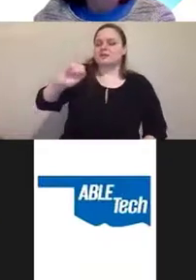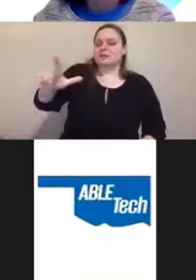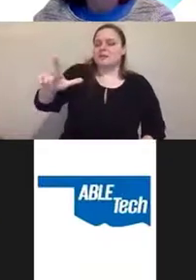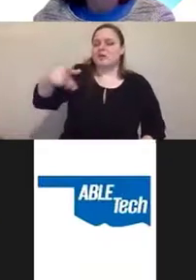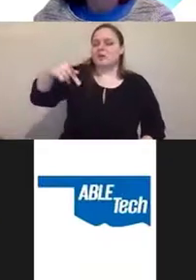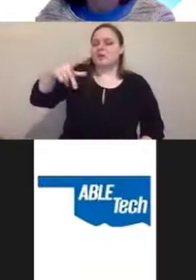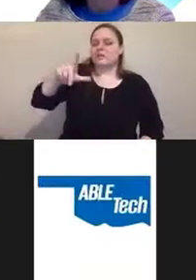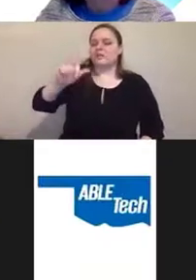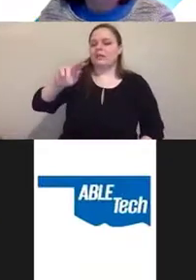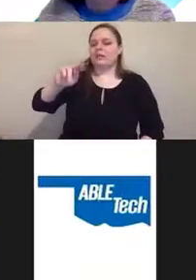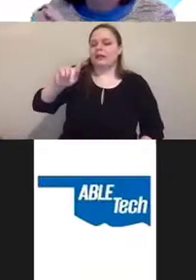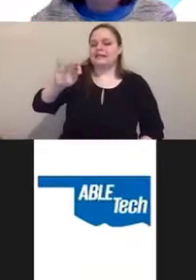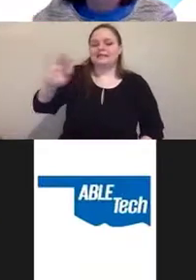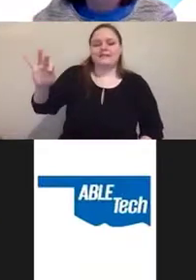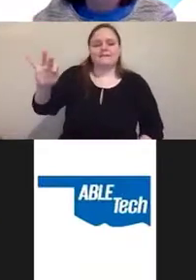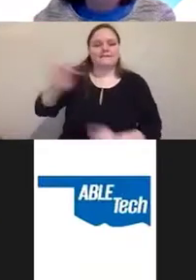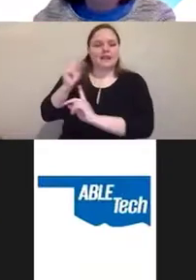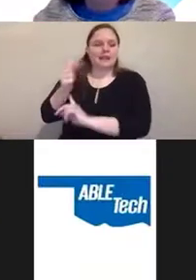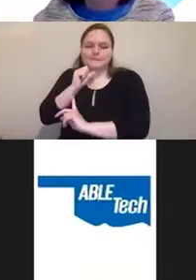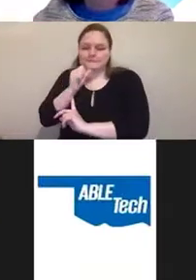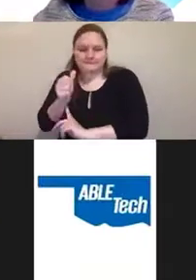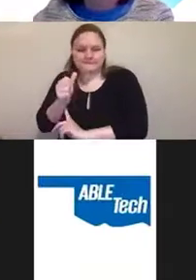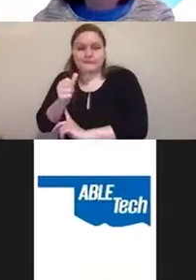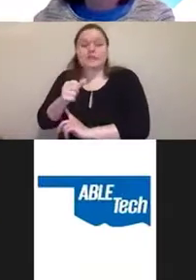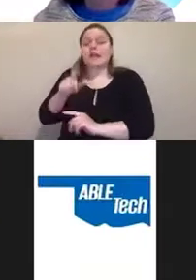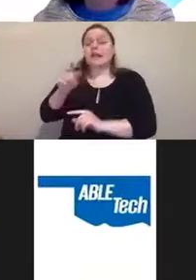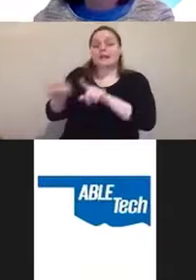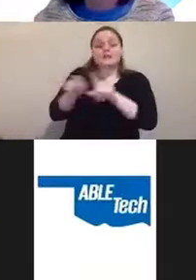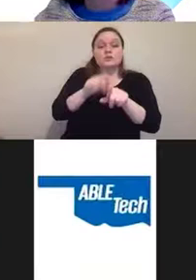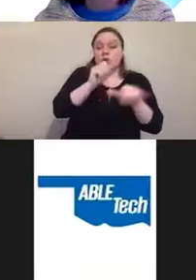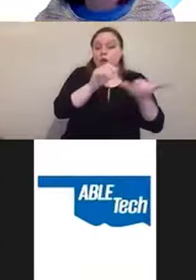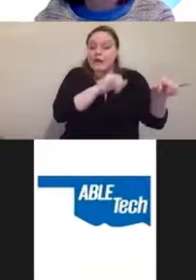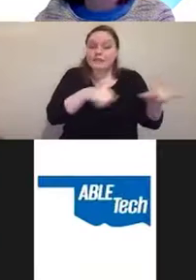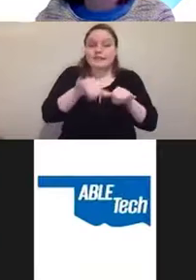It's actually and it's also not one of the standard serial plaintiffs lawyers.